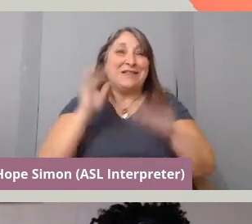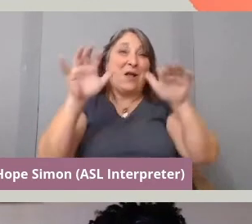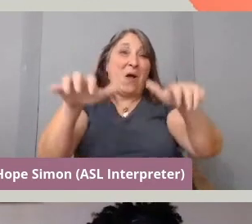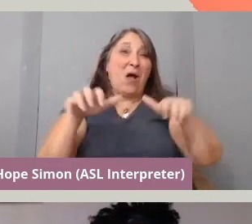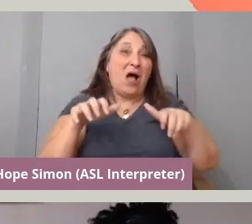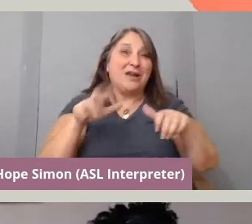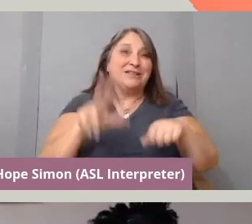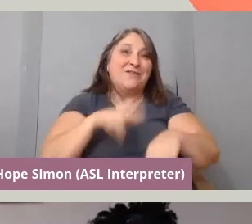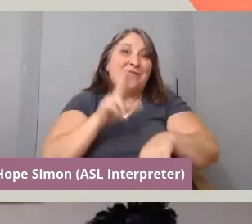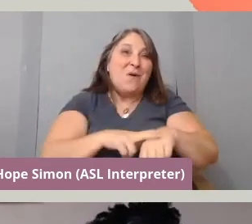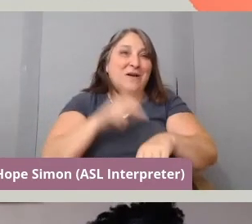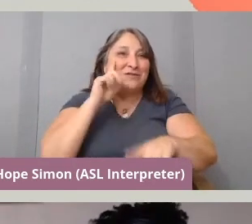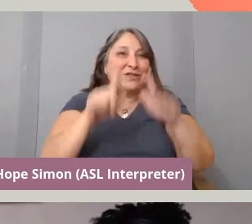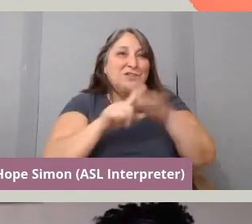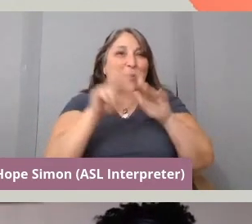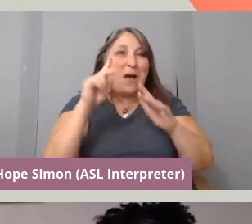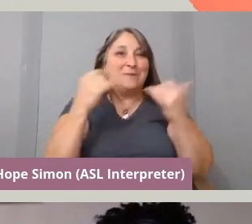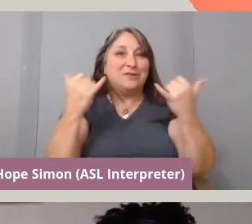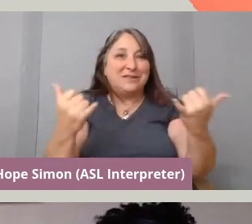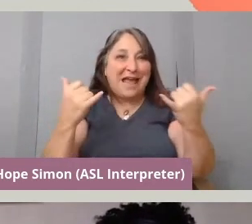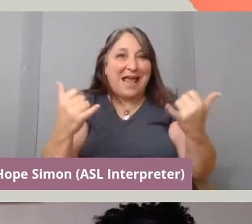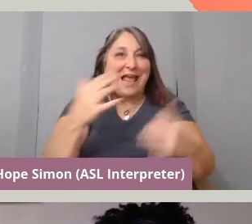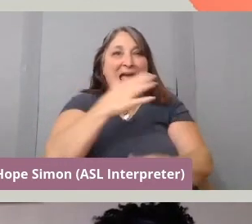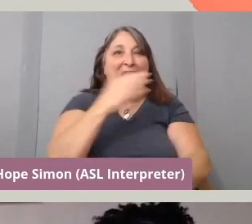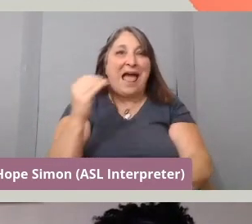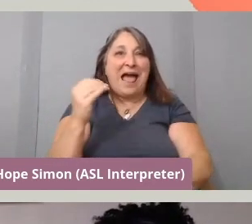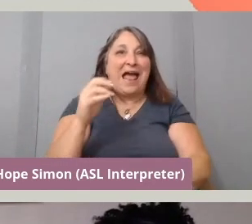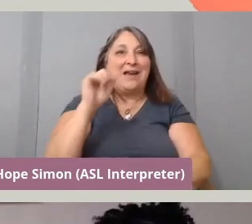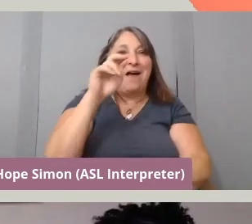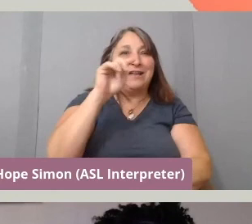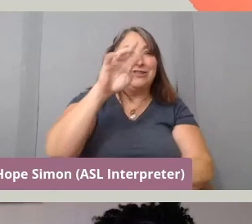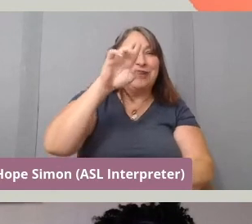for showing up today and Andrea and Hope,